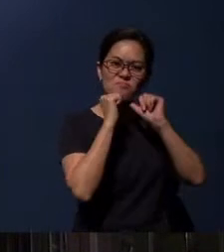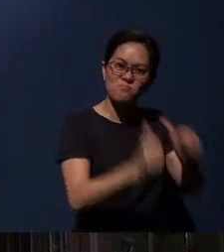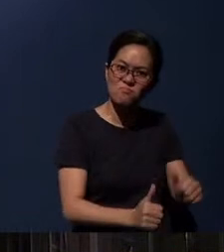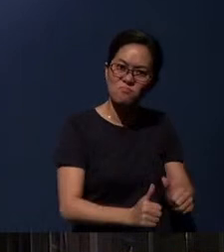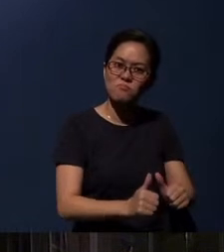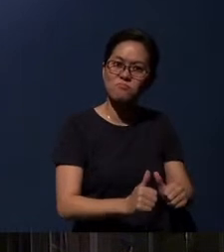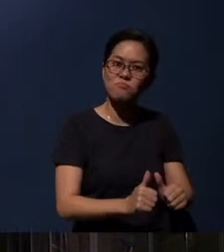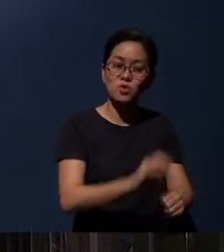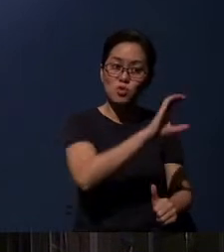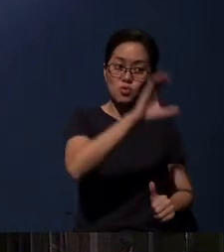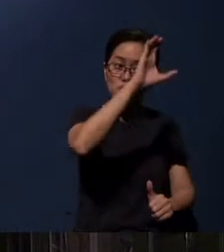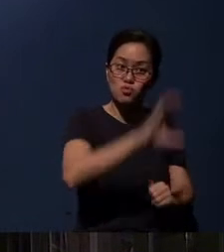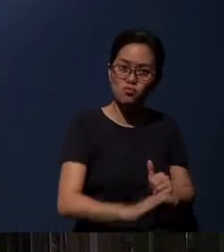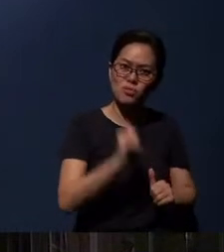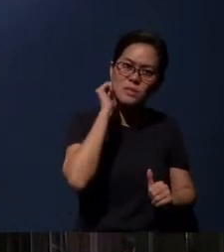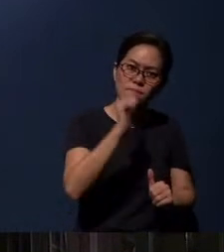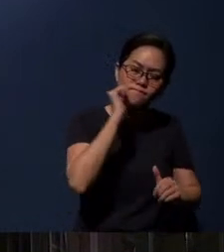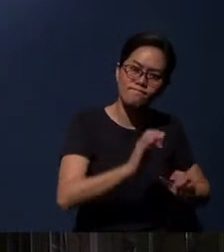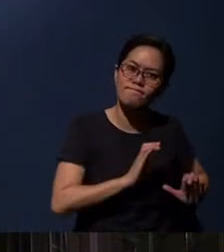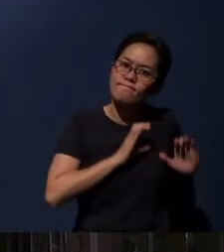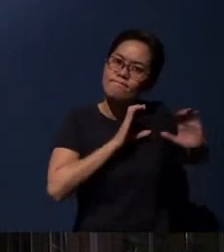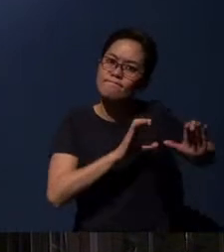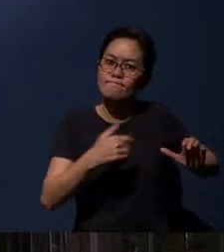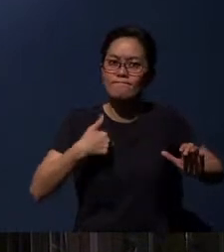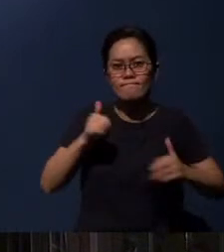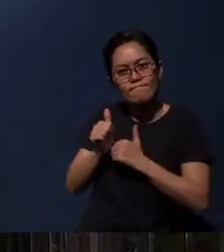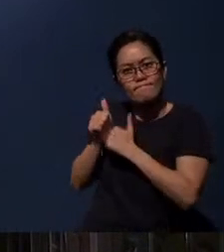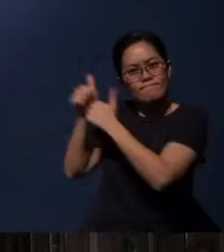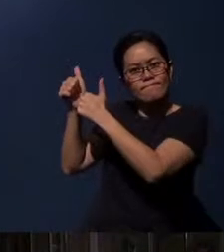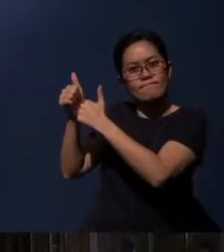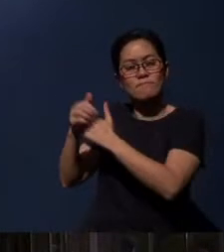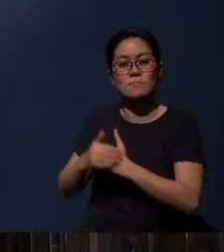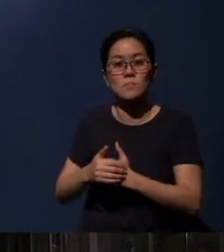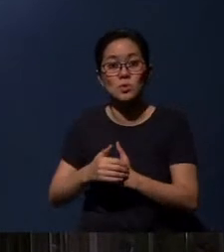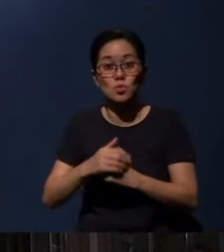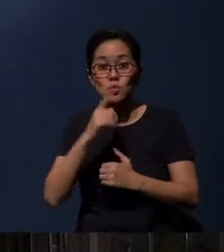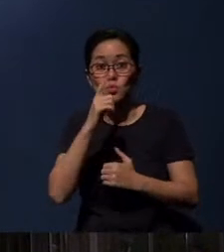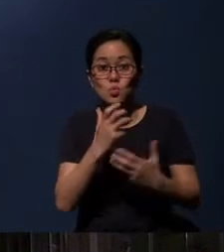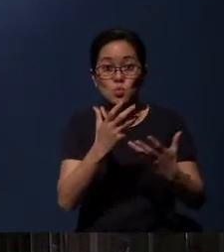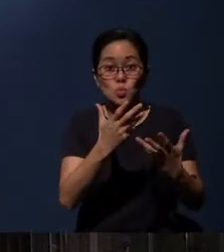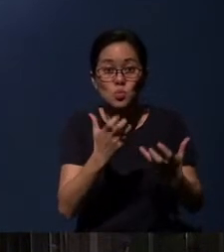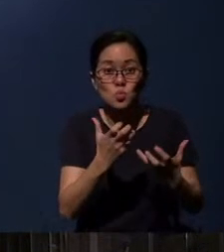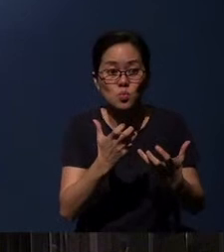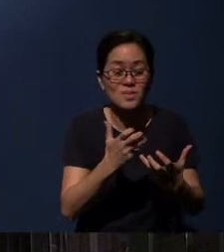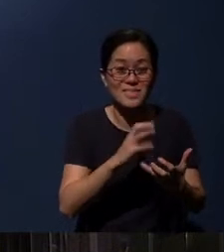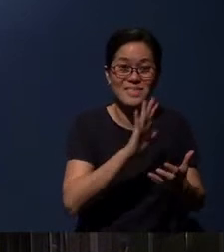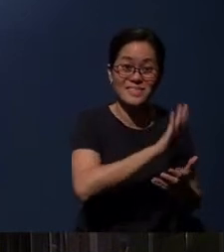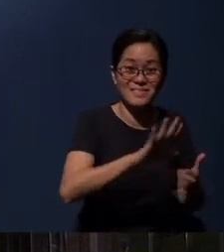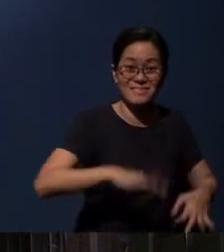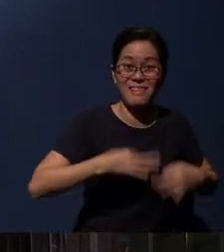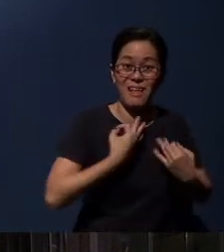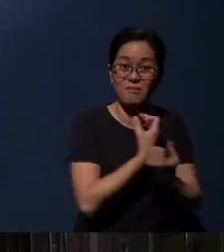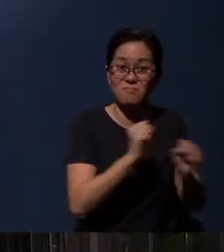take up their cross daily and follow Me. For whoever wants to save their life will lose it,